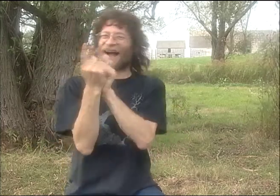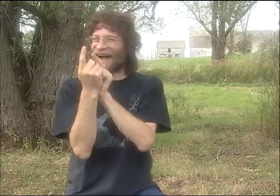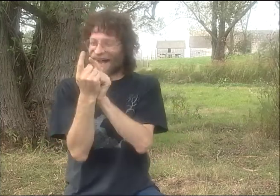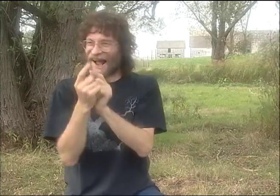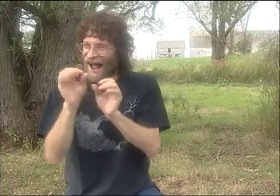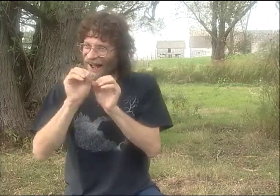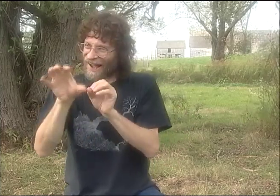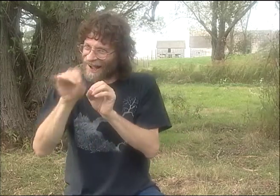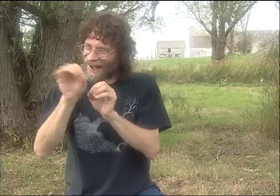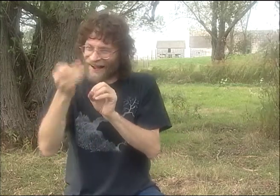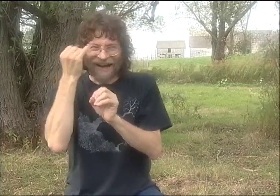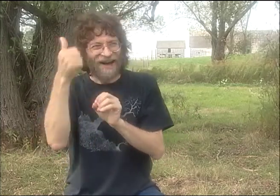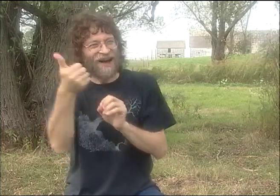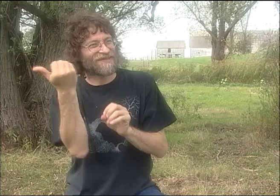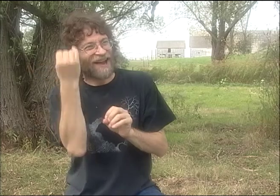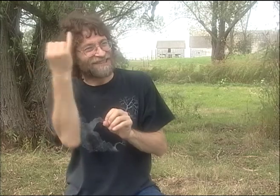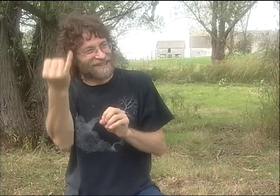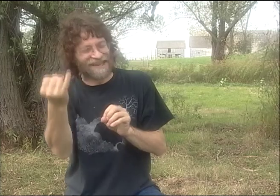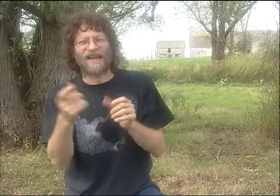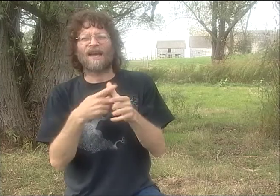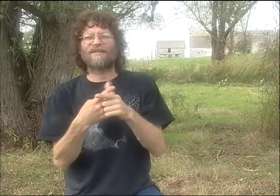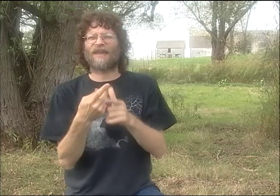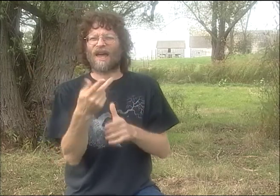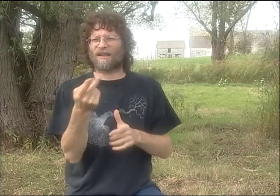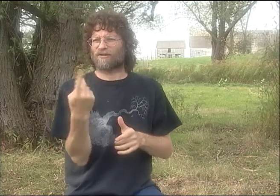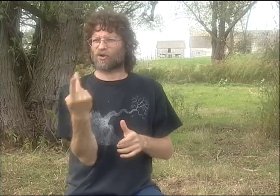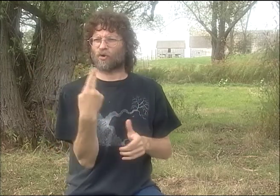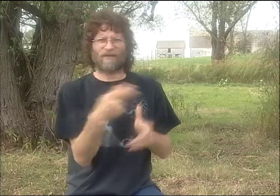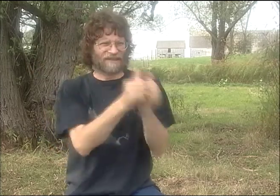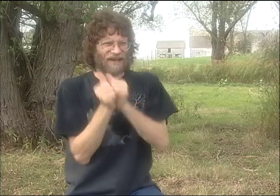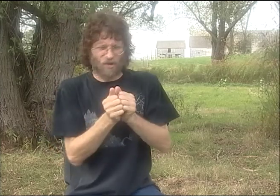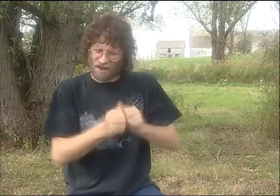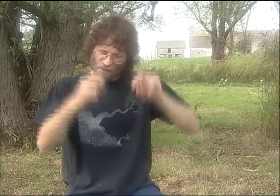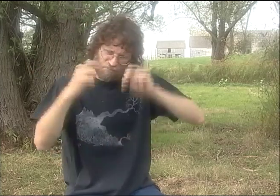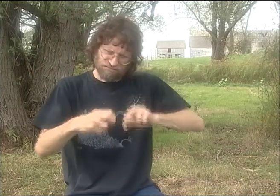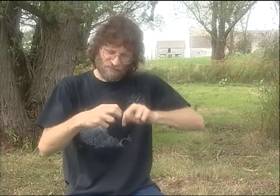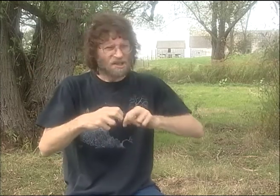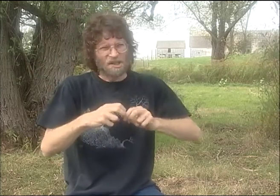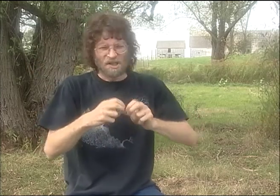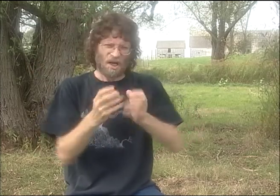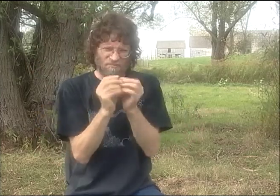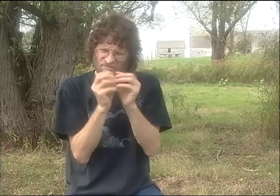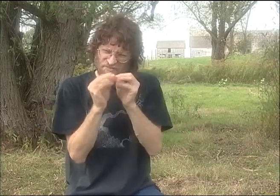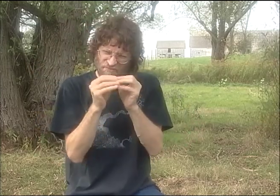AND WE CONFERRED, WENT OUR SEPARATE WAYS. I THOUGHT OF ANOTHER IDEA, AND THEN I GOT A HOLD OF HER AND SAID, "WAIT, WAIT, WAIT.